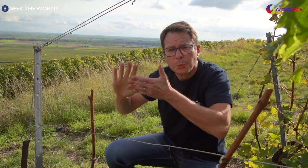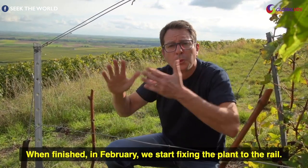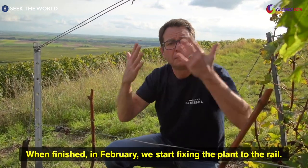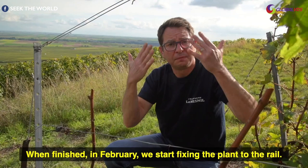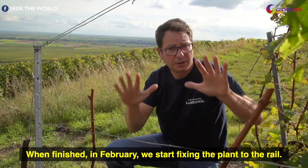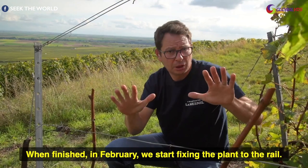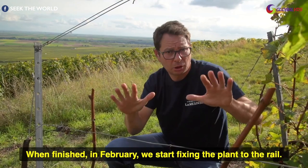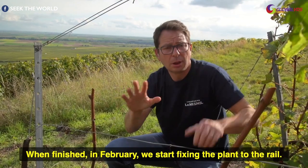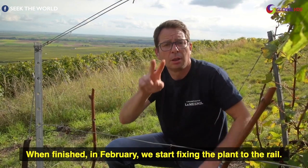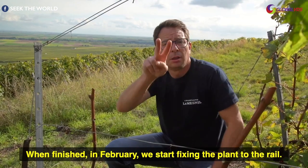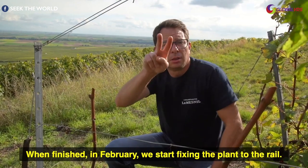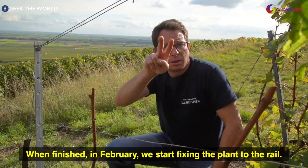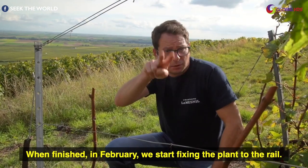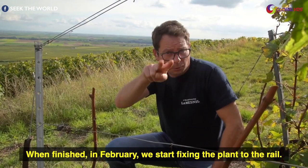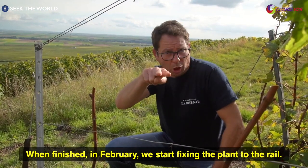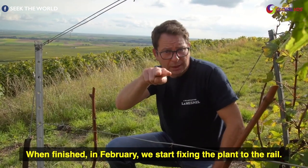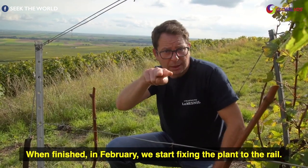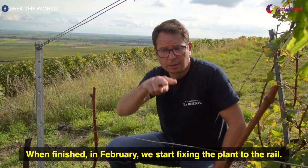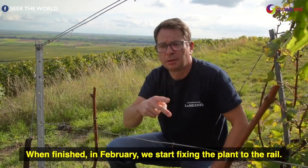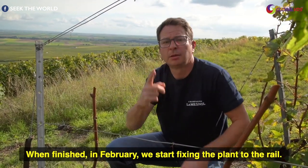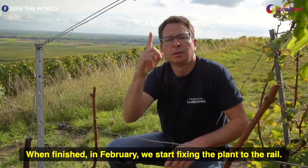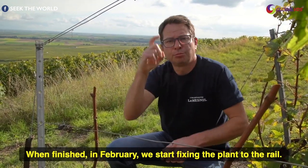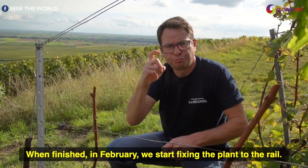when finished in february we start fixing the plant to the rail